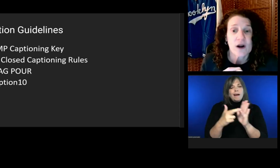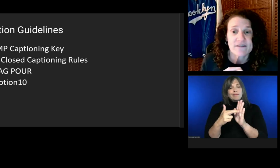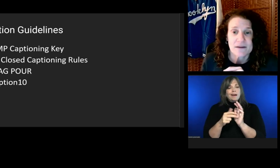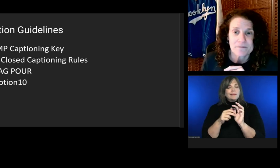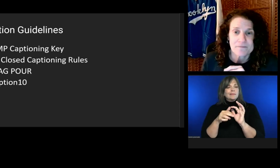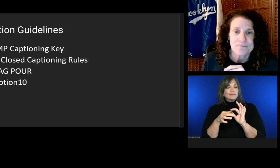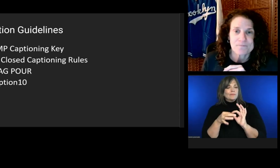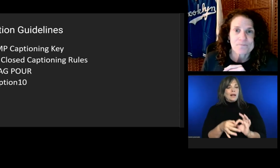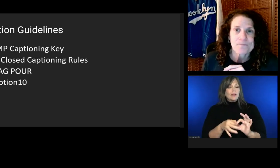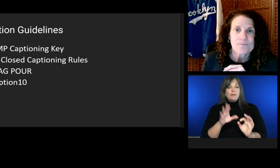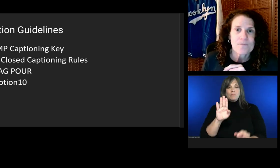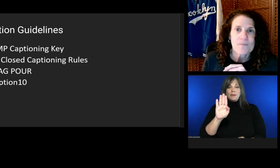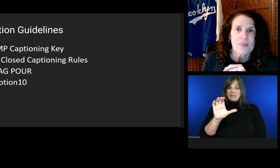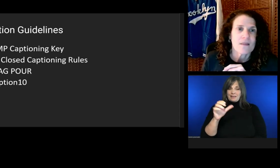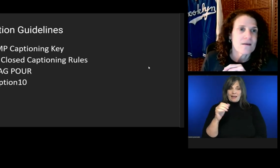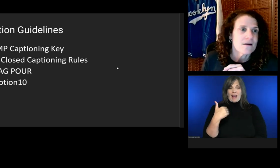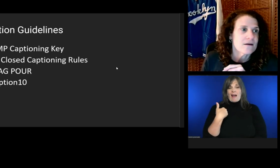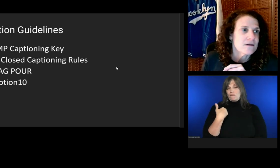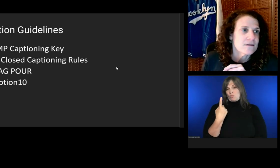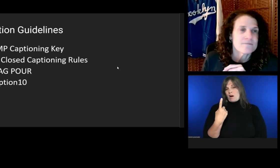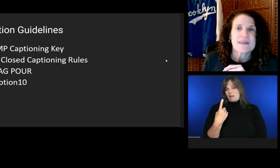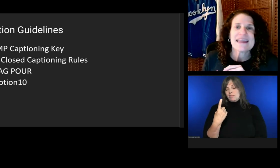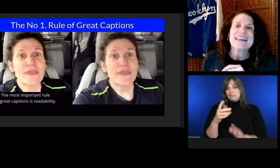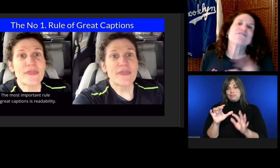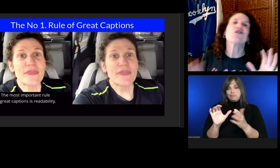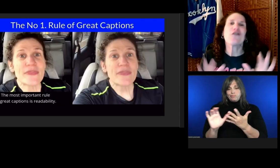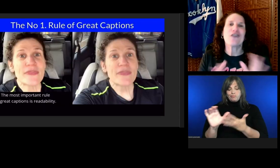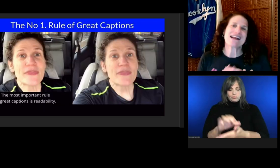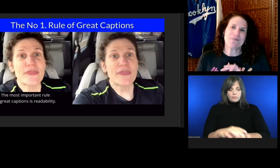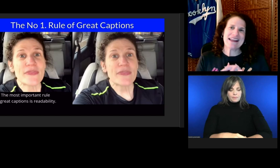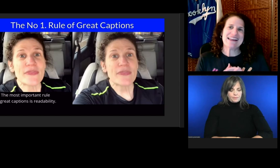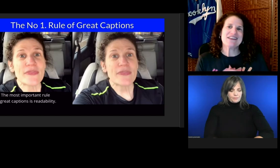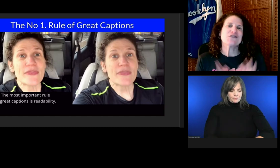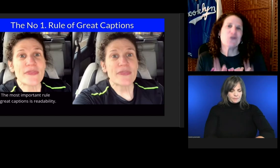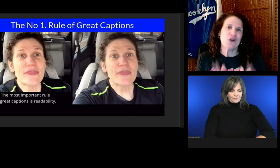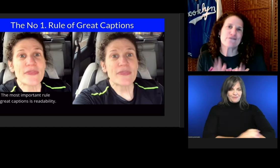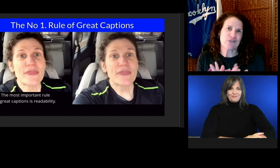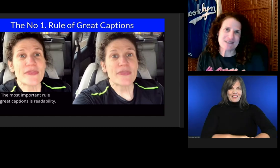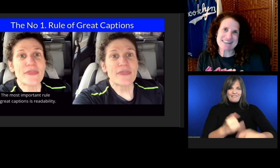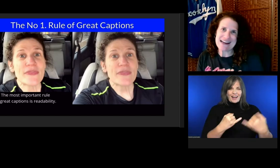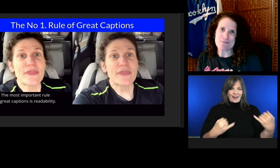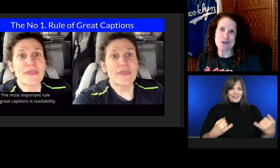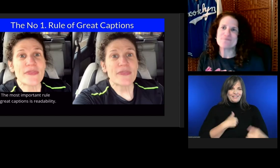If you're like me, you learn from examples.